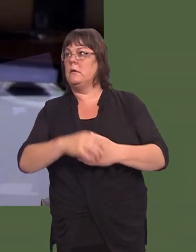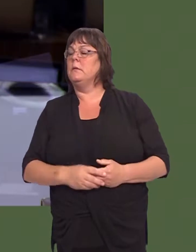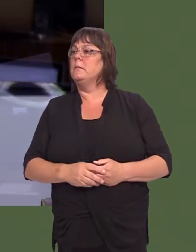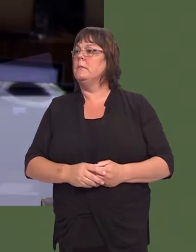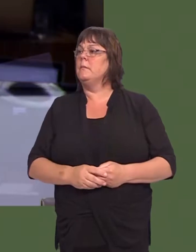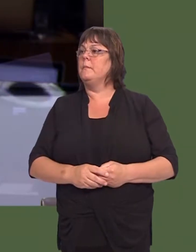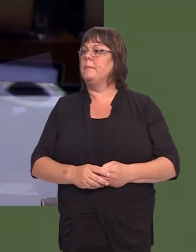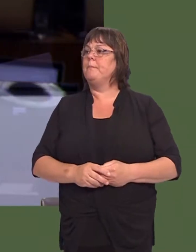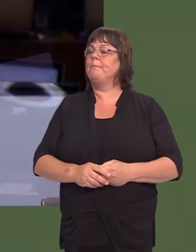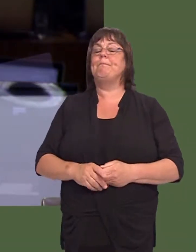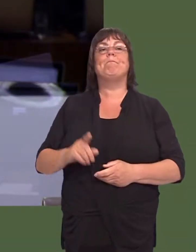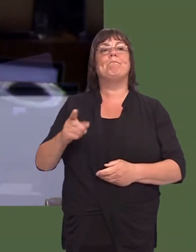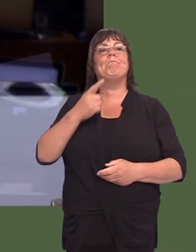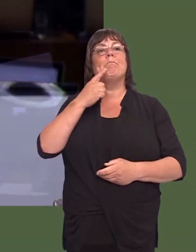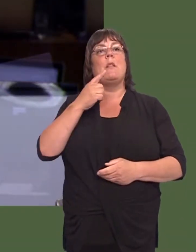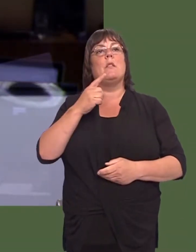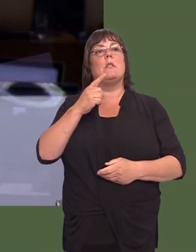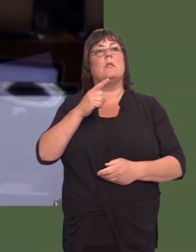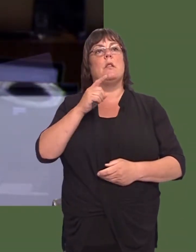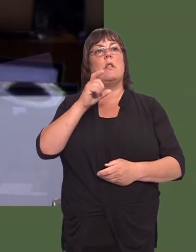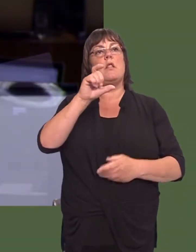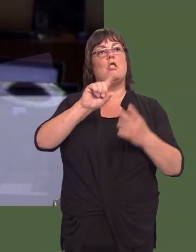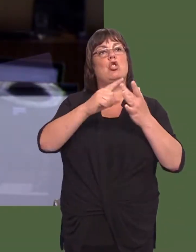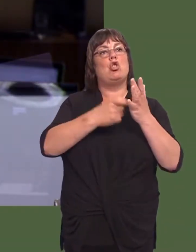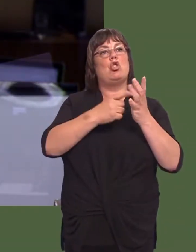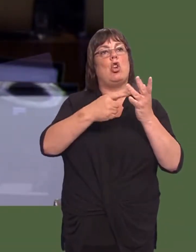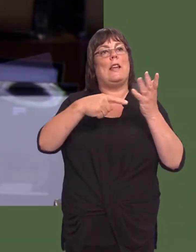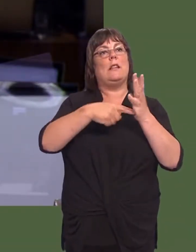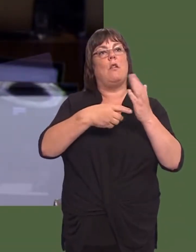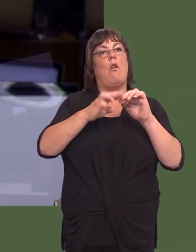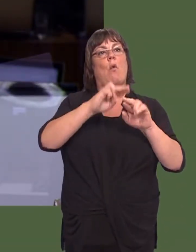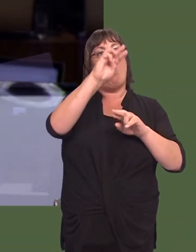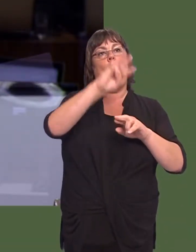Recently it was claimed that the Circuit of Wales project could be lost to Scotland.